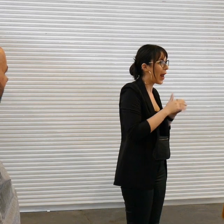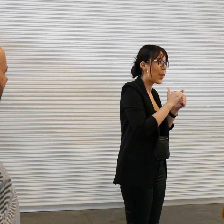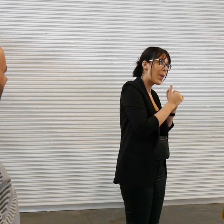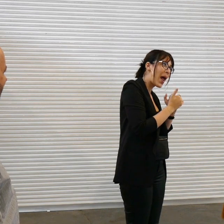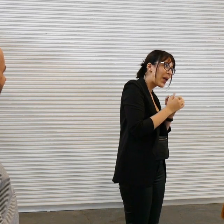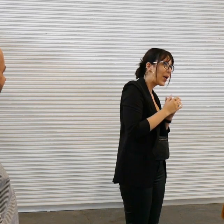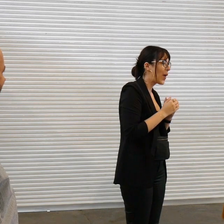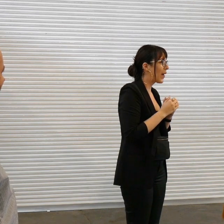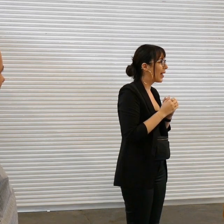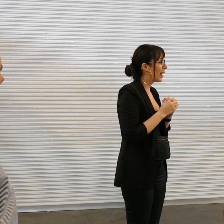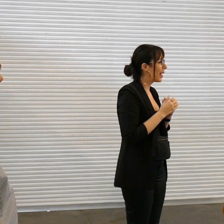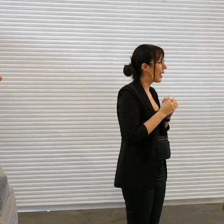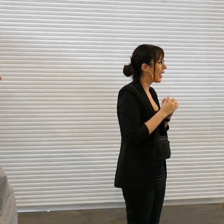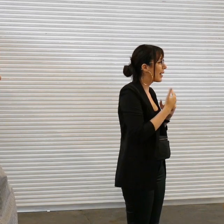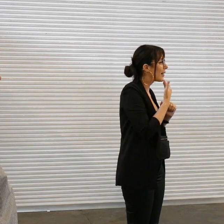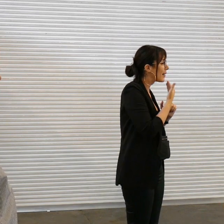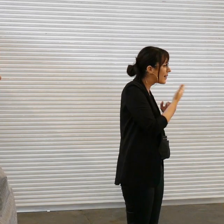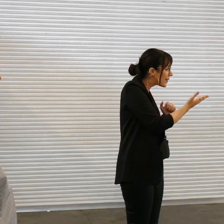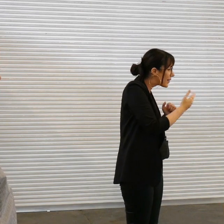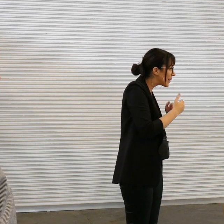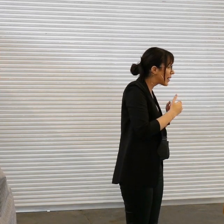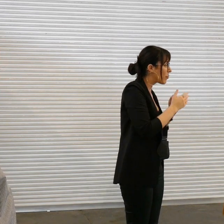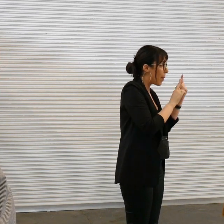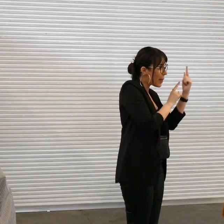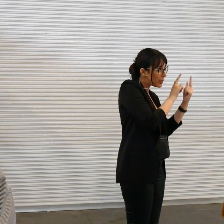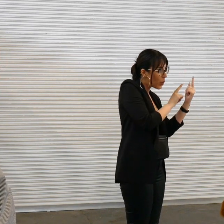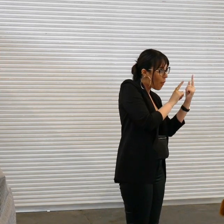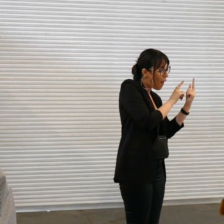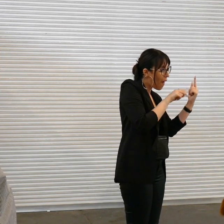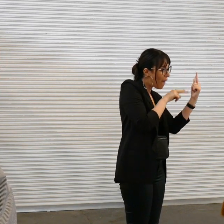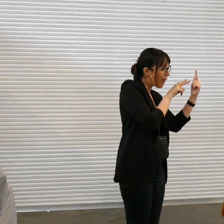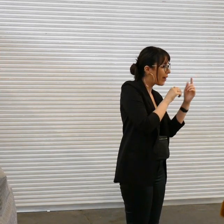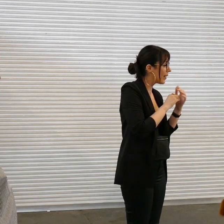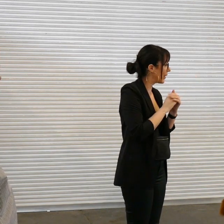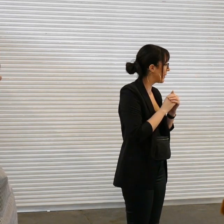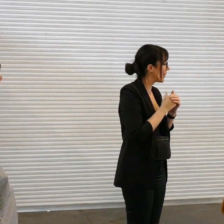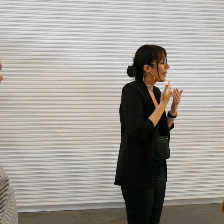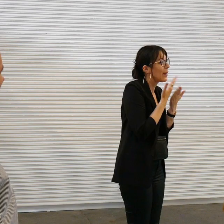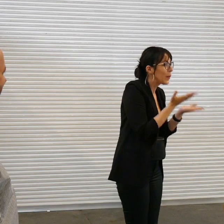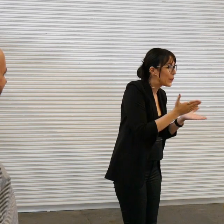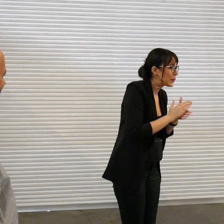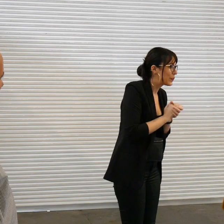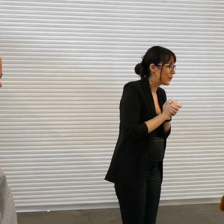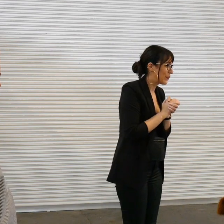and mentor thank you .